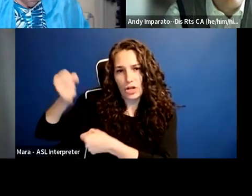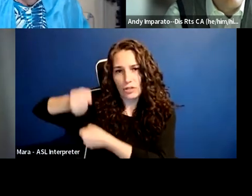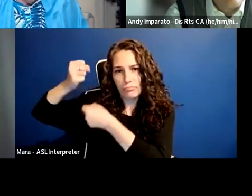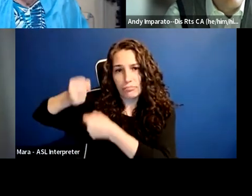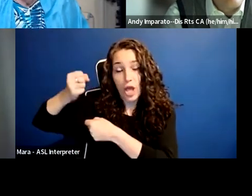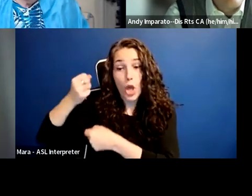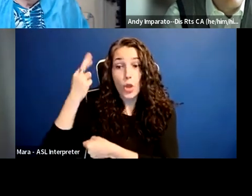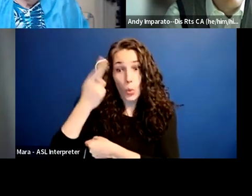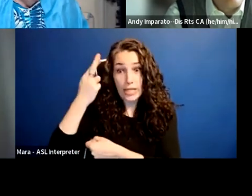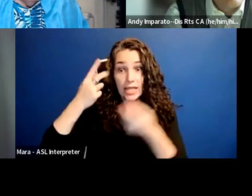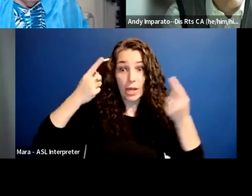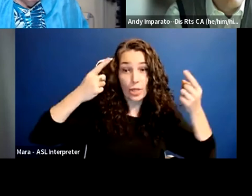was because of labor unions.